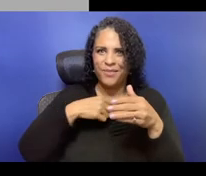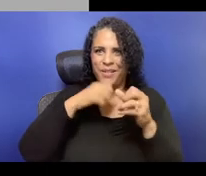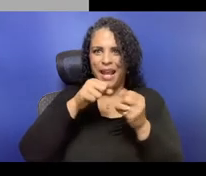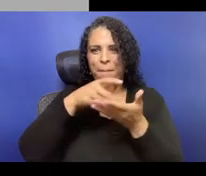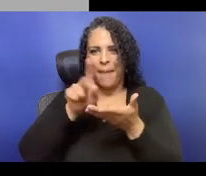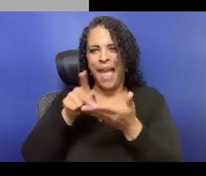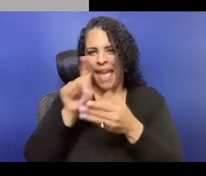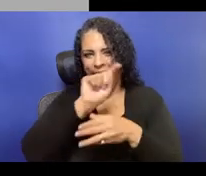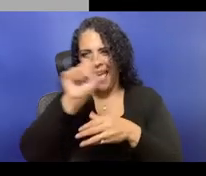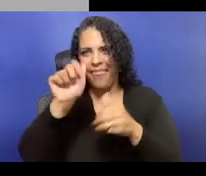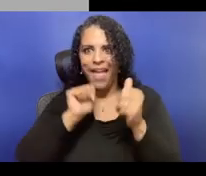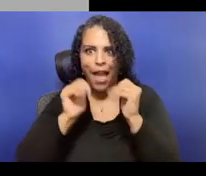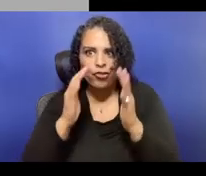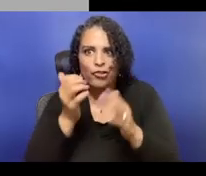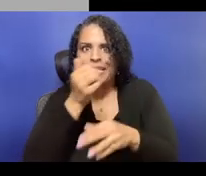So when we decide a budget,